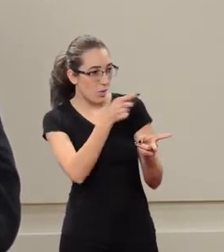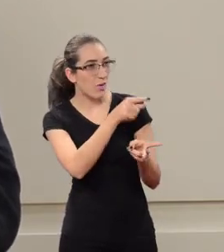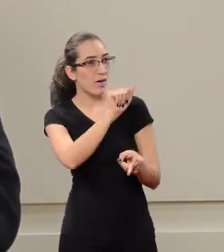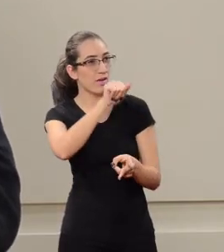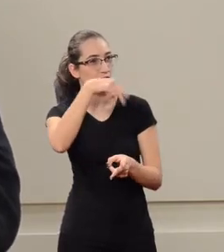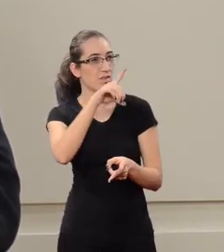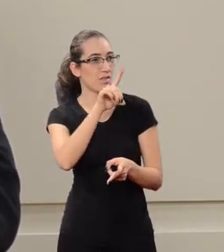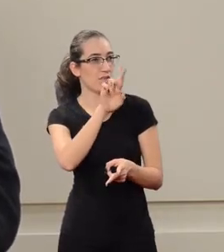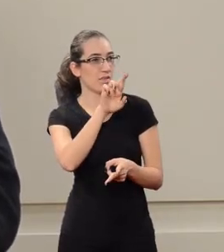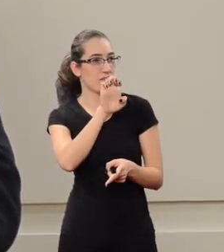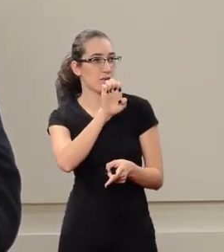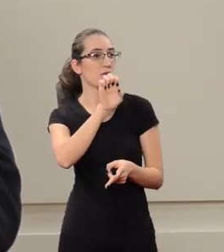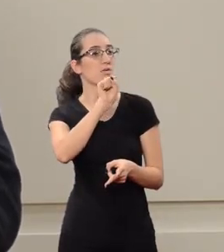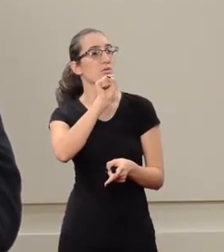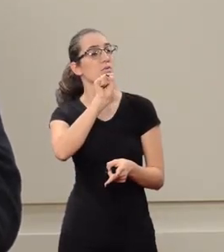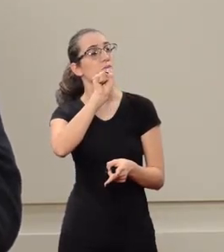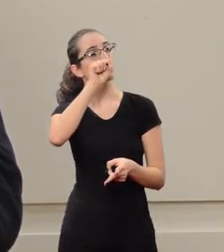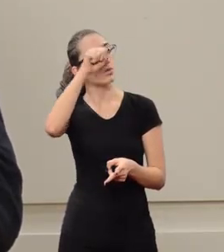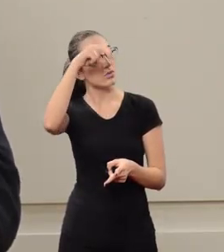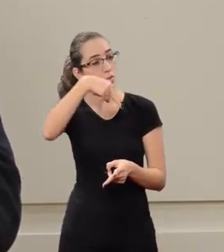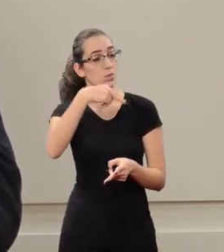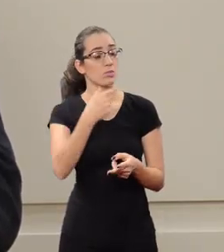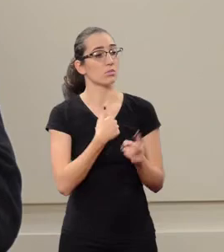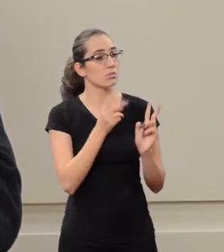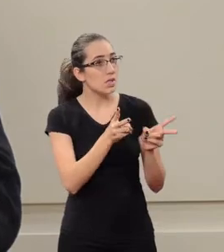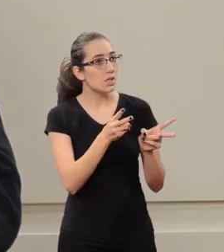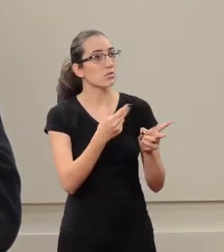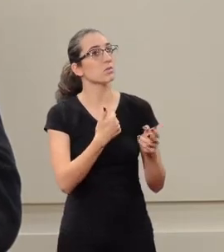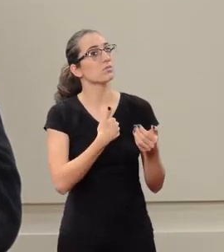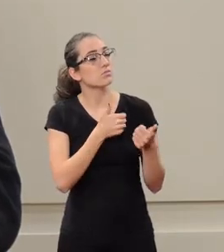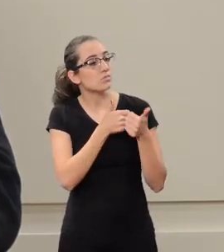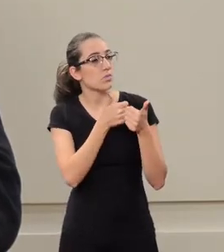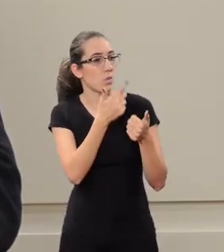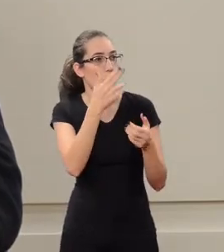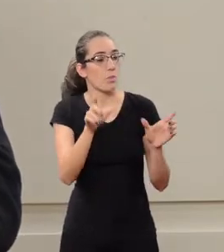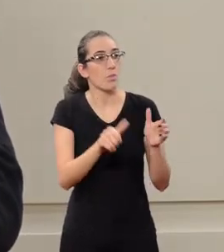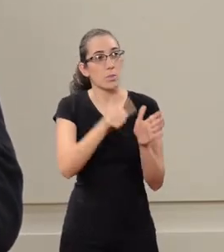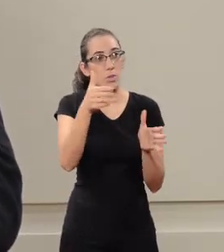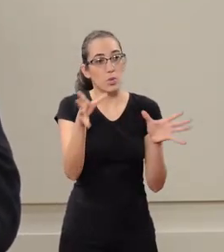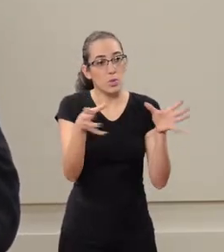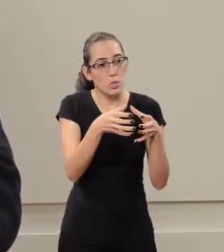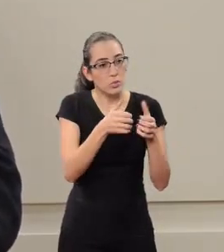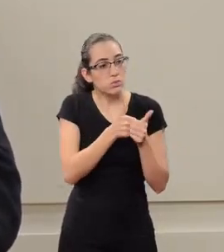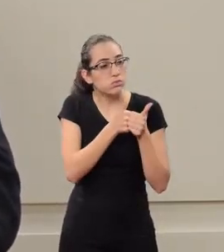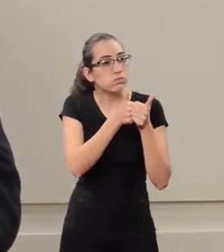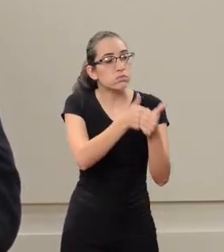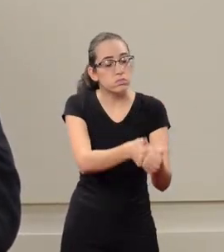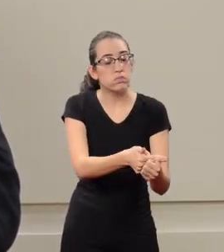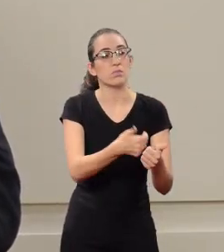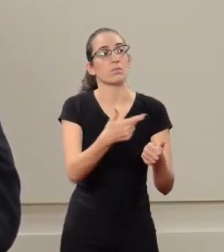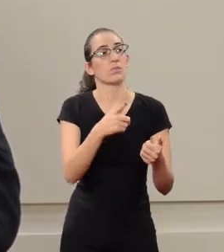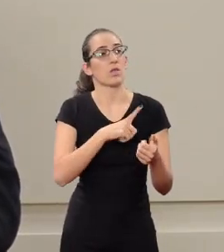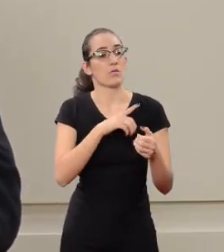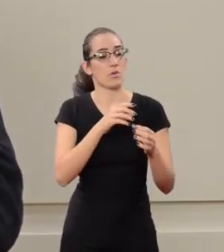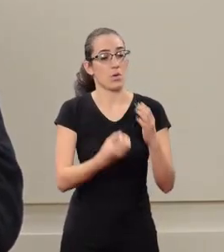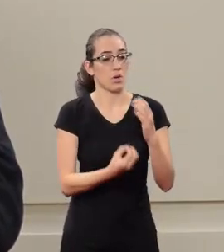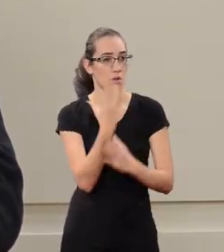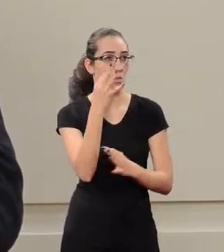I was in the first group that established the project.